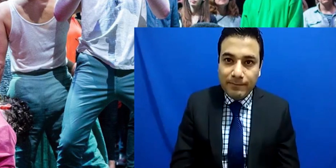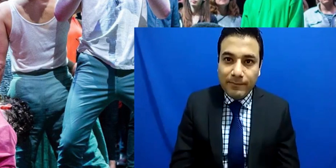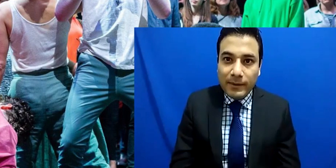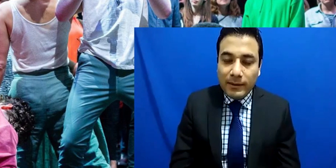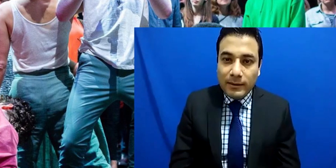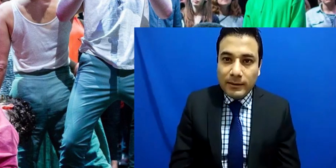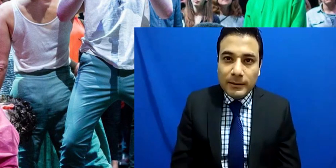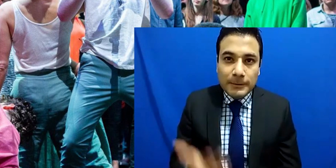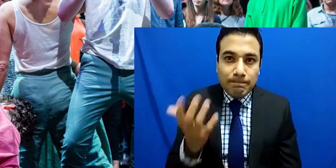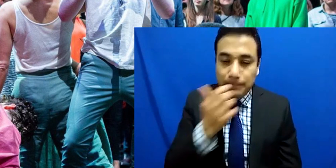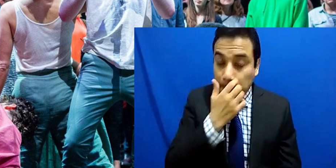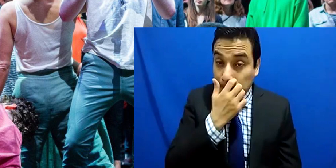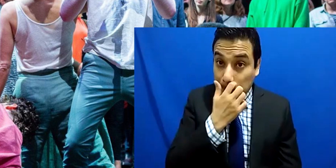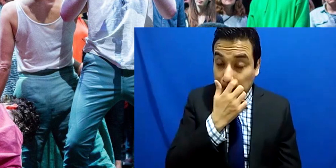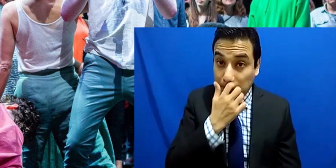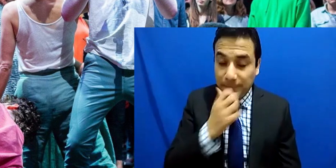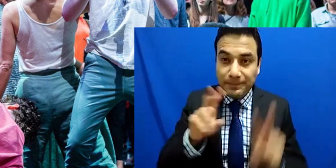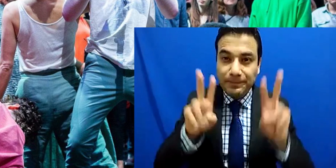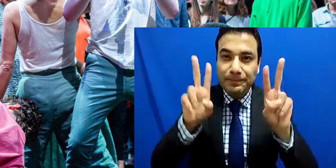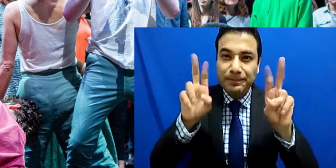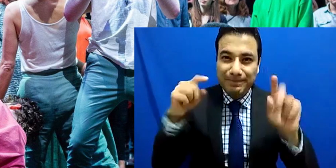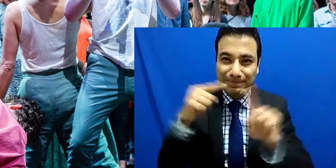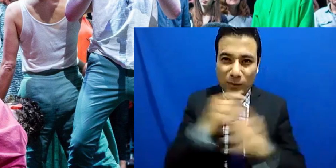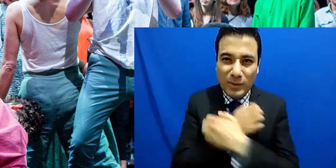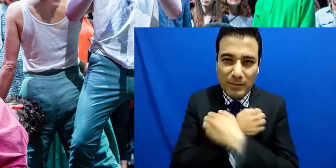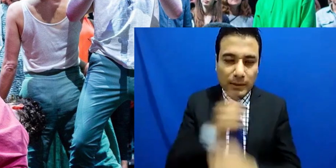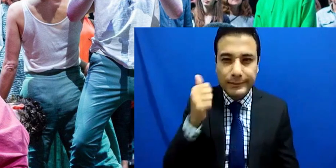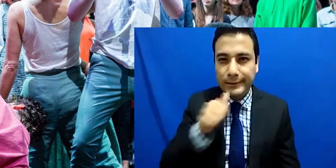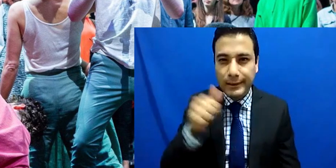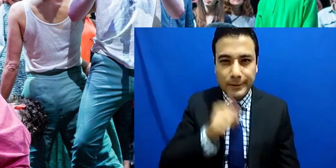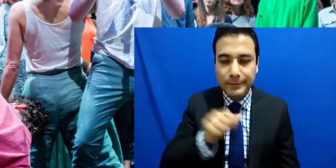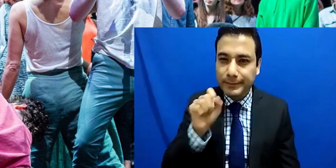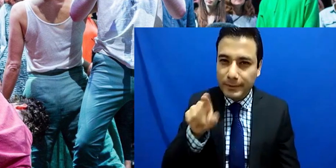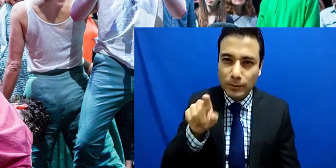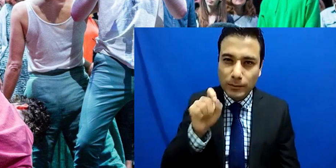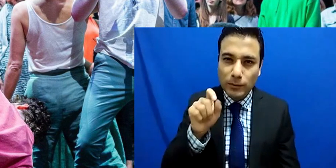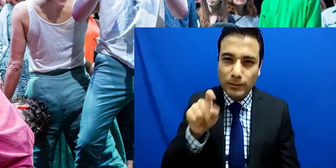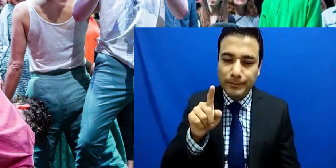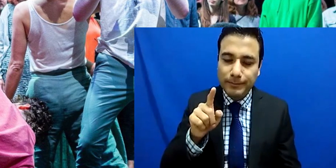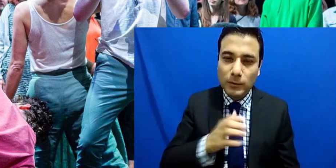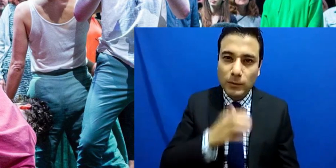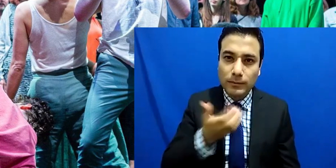aspect and I find that improvisation is really good here it's giving people permission to zoom